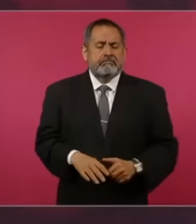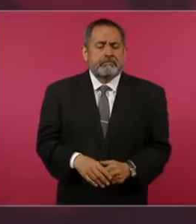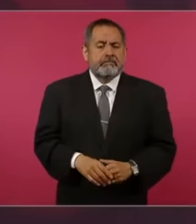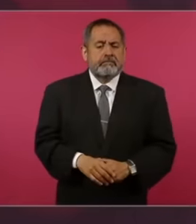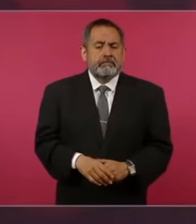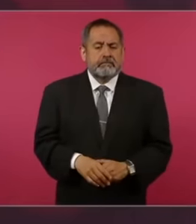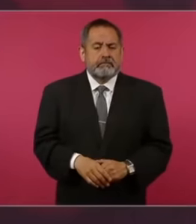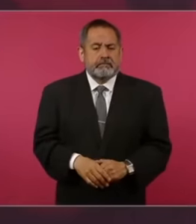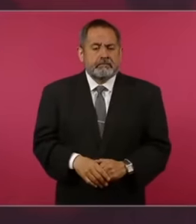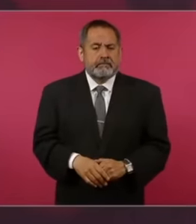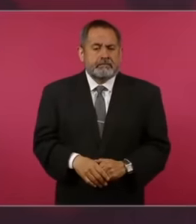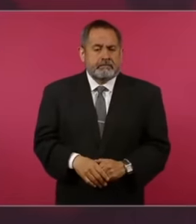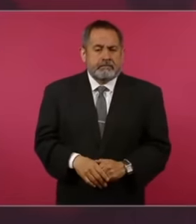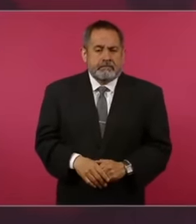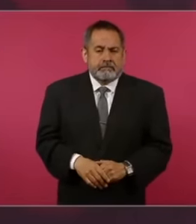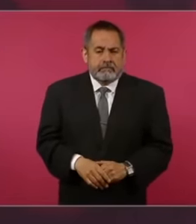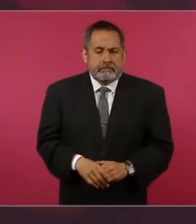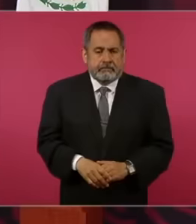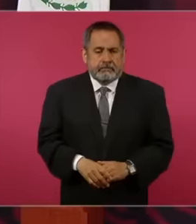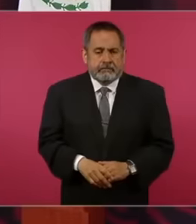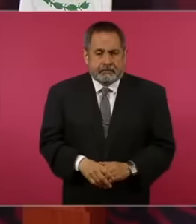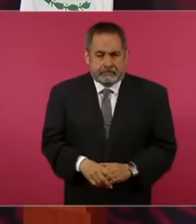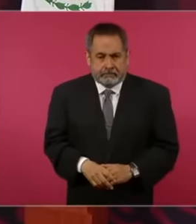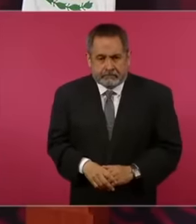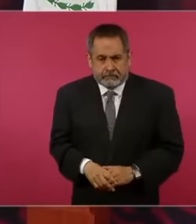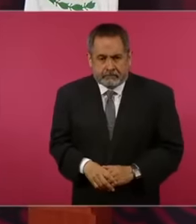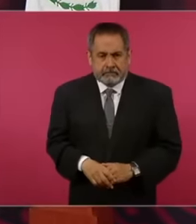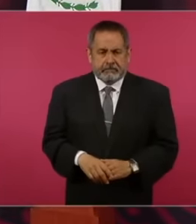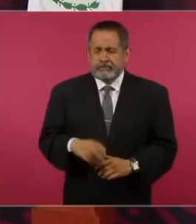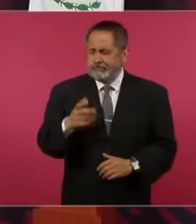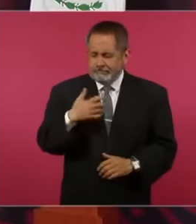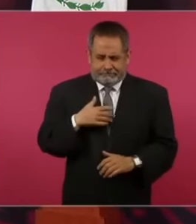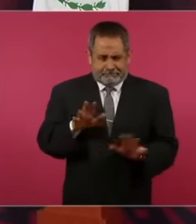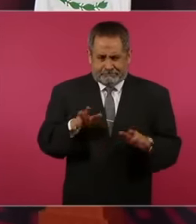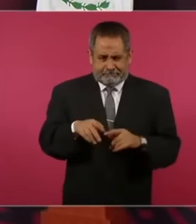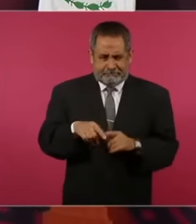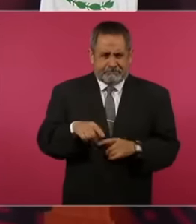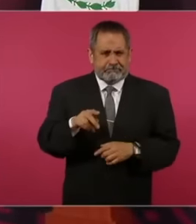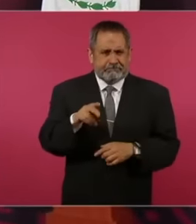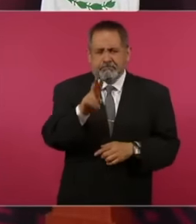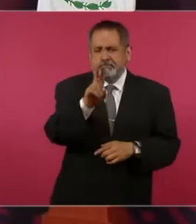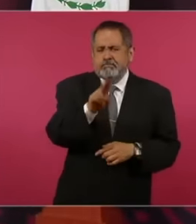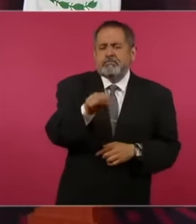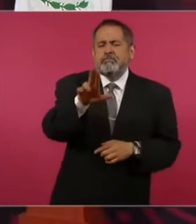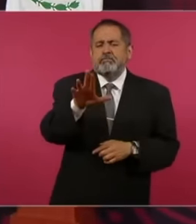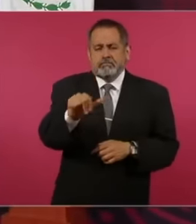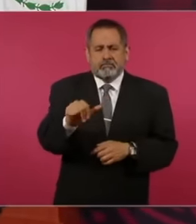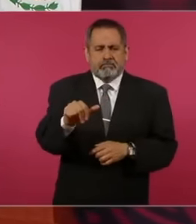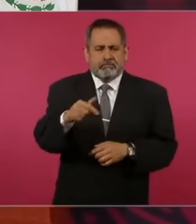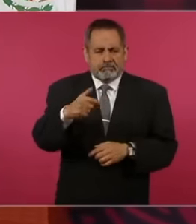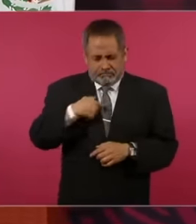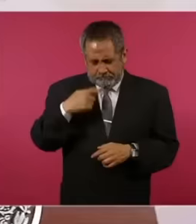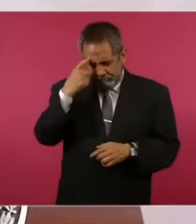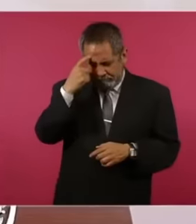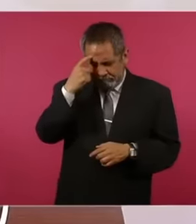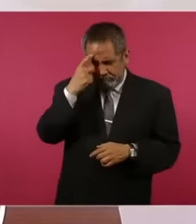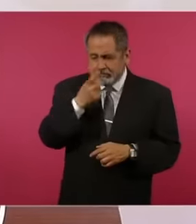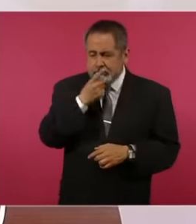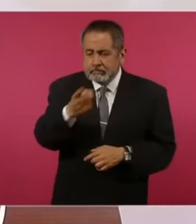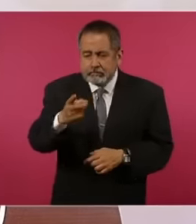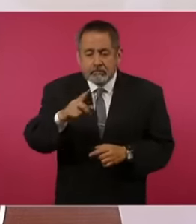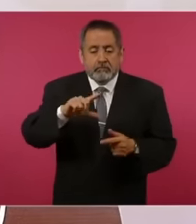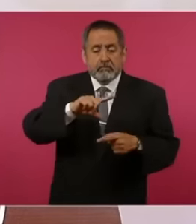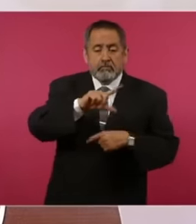and never I have never acted inconsistently,